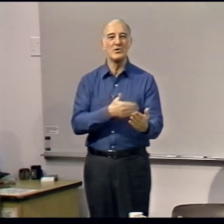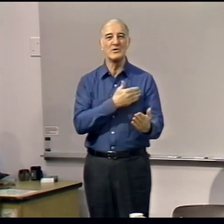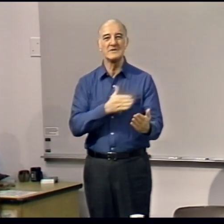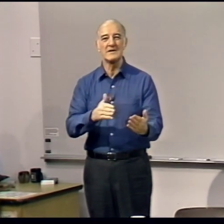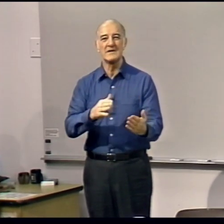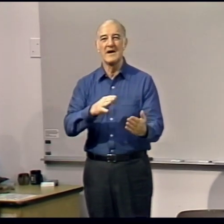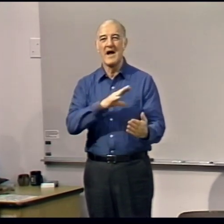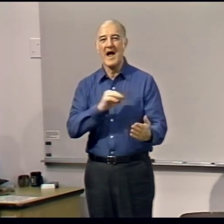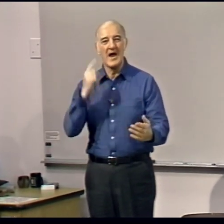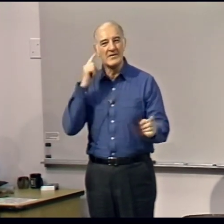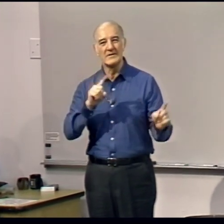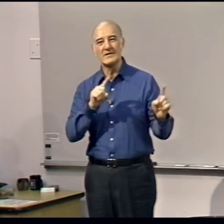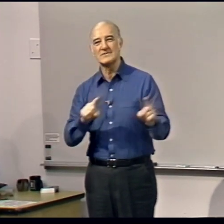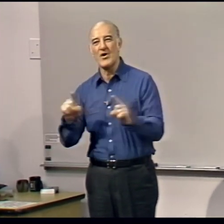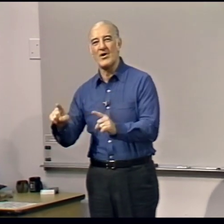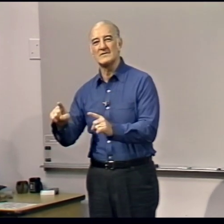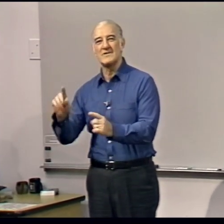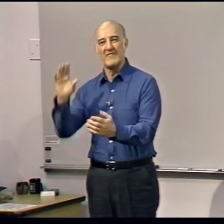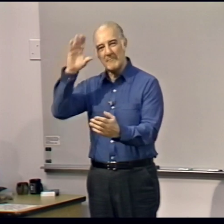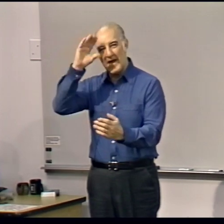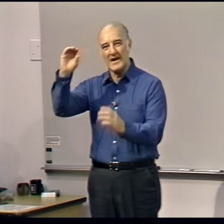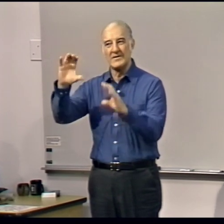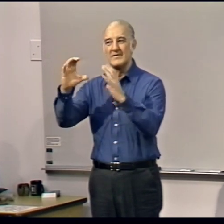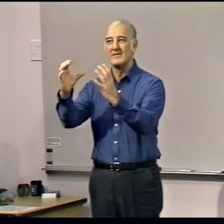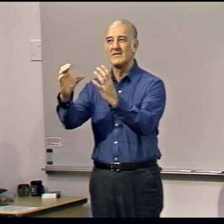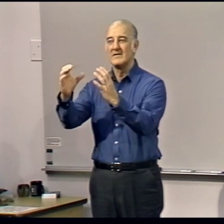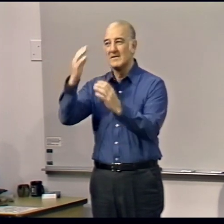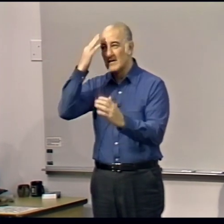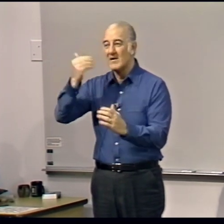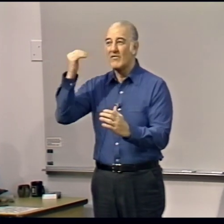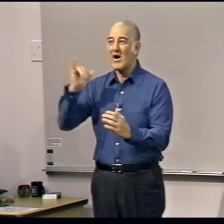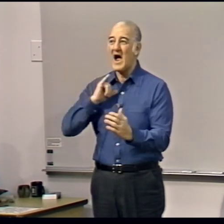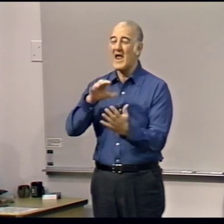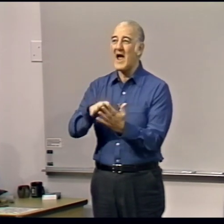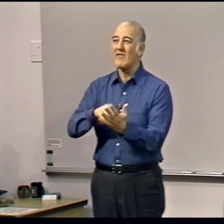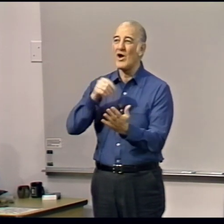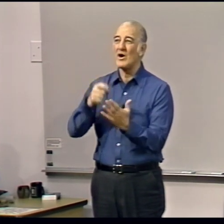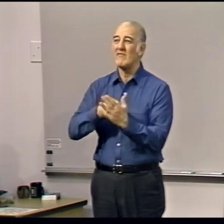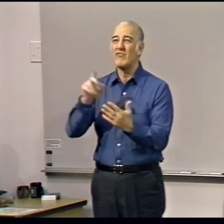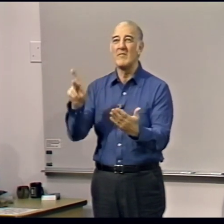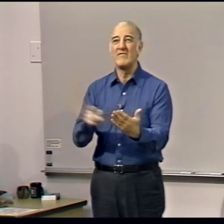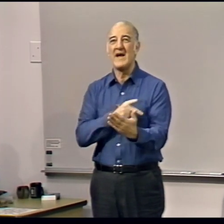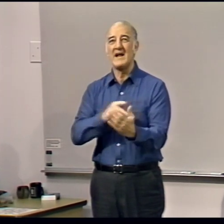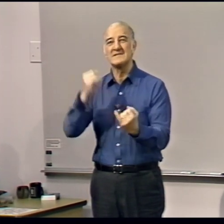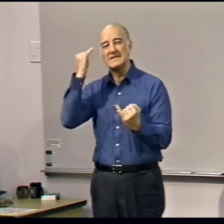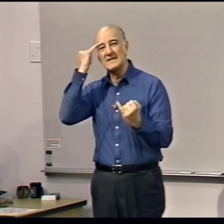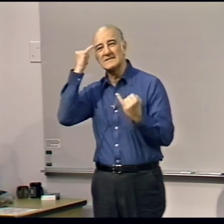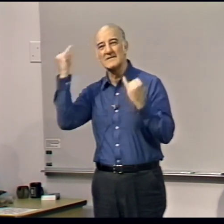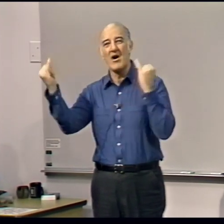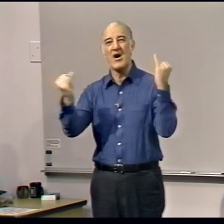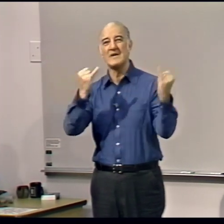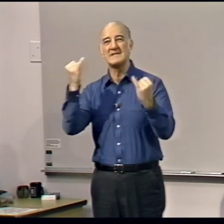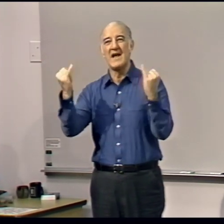And the songs of man For I have learned from fancies artisan